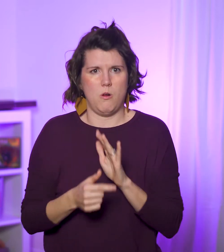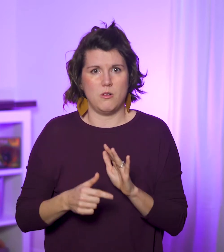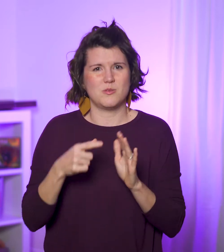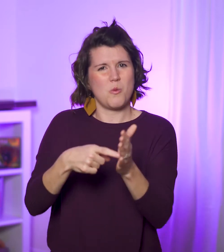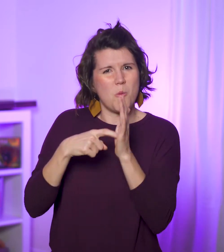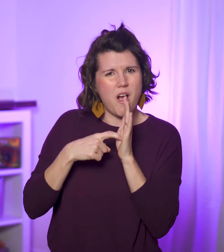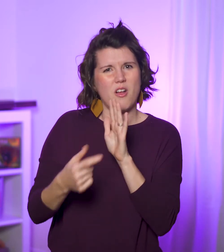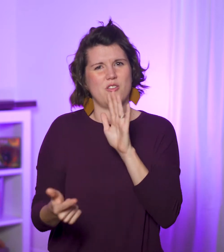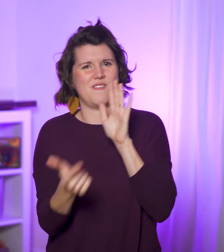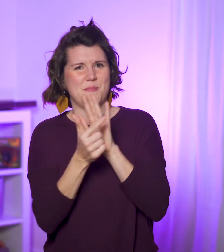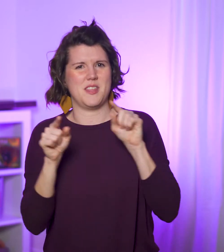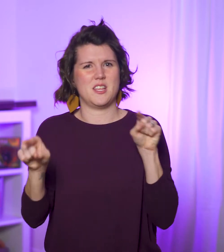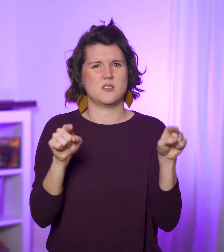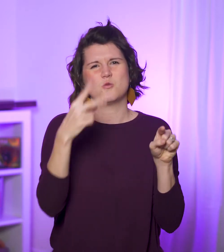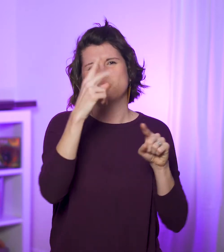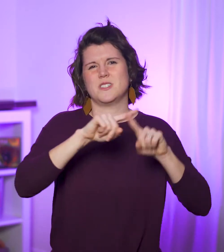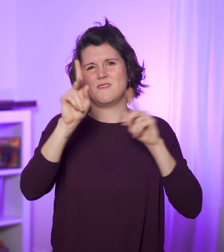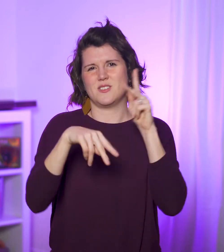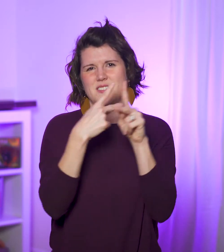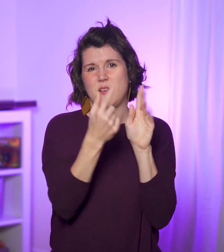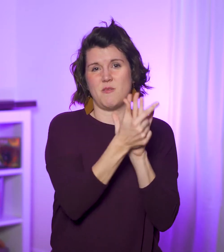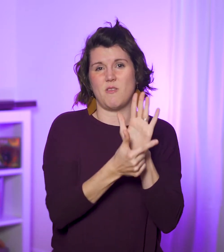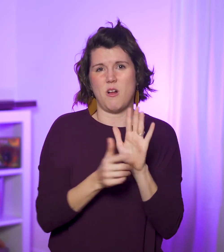to require and to forbid are just different types of laws.